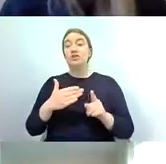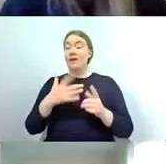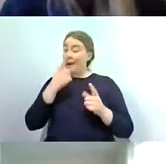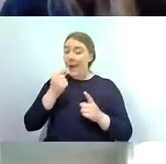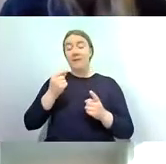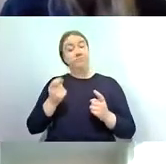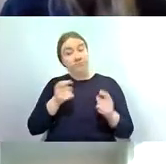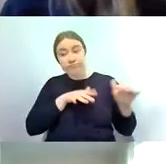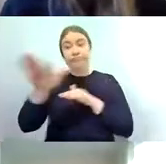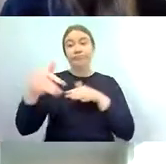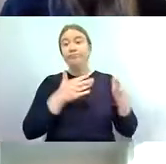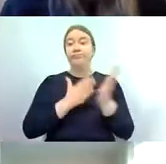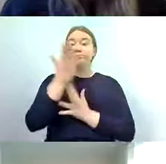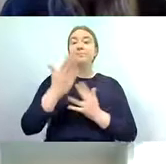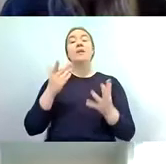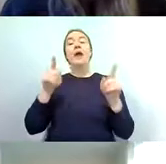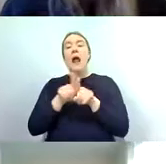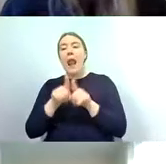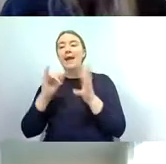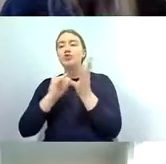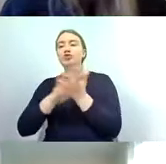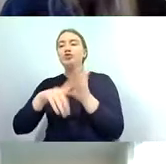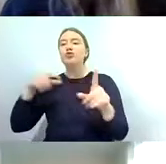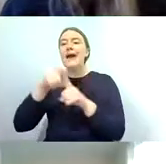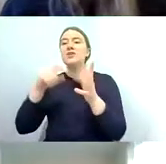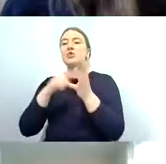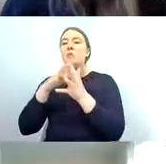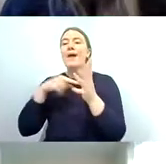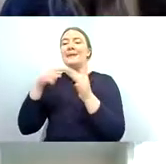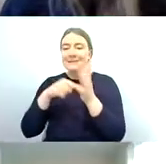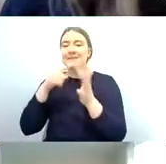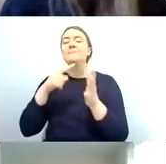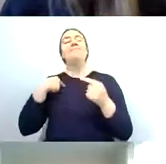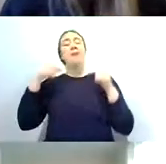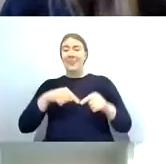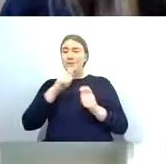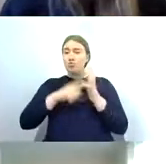project also includes a really exciting range of activities for people of all ages interests